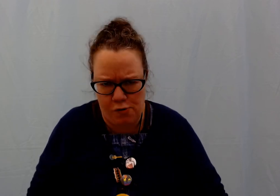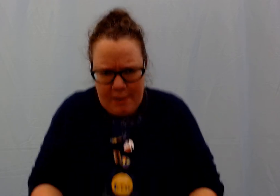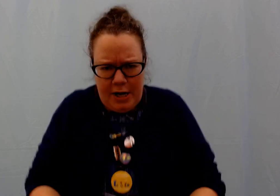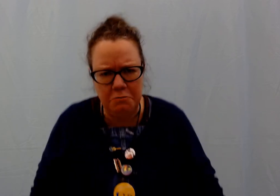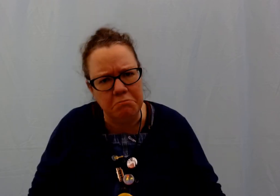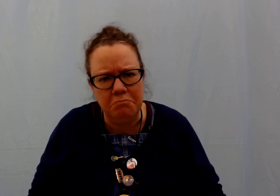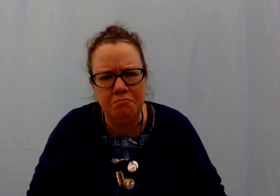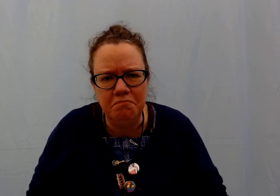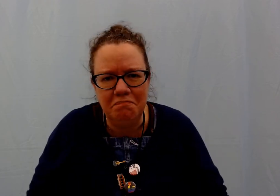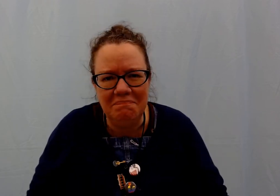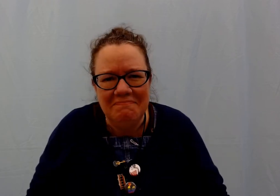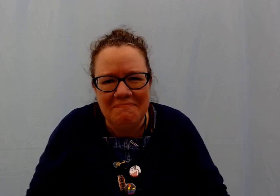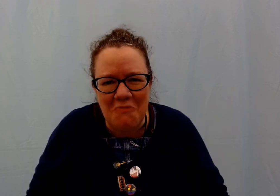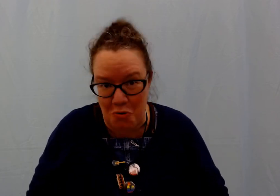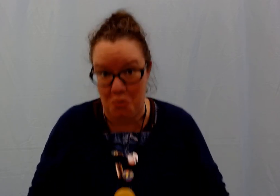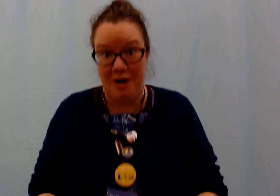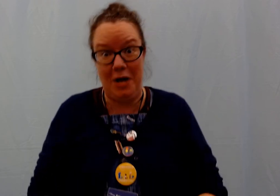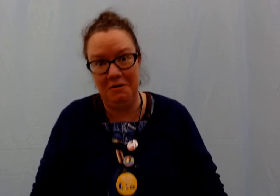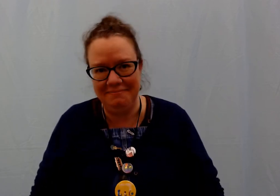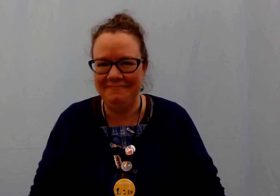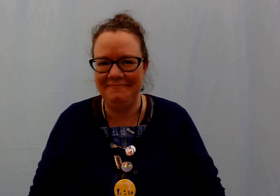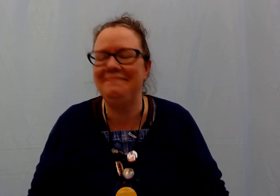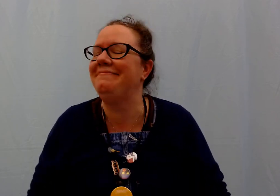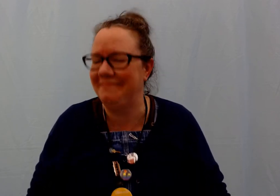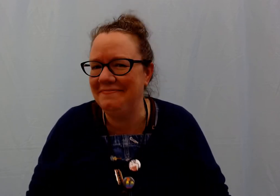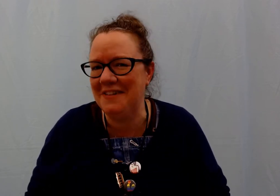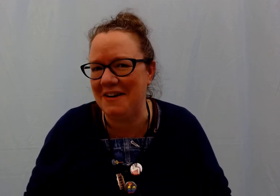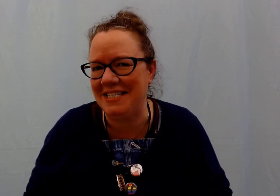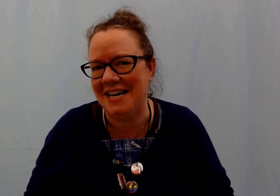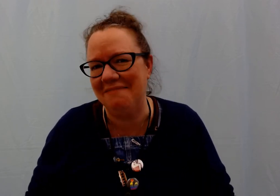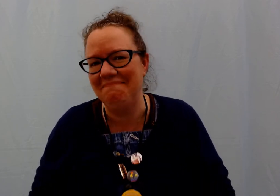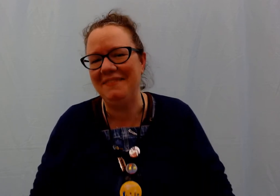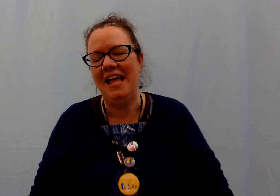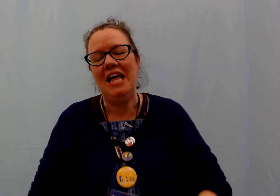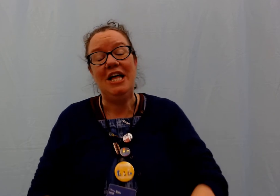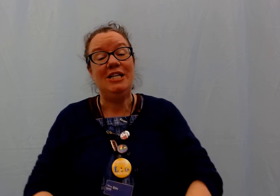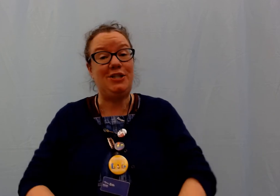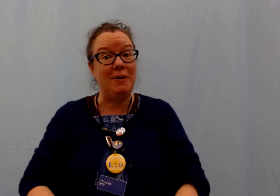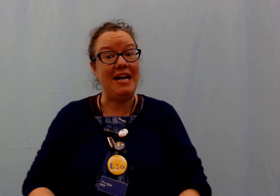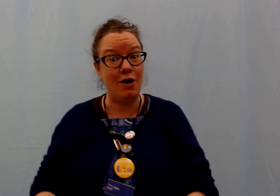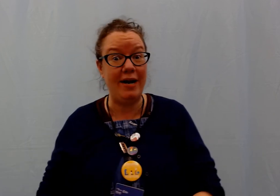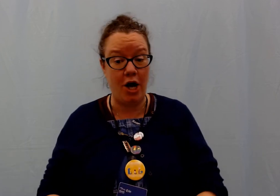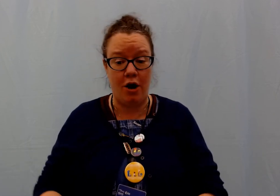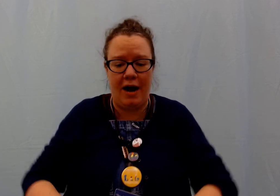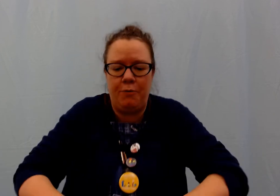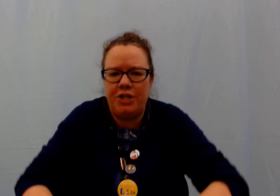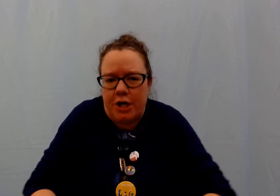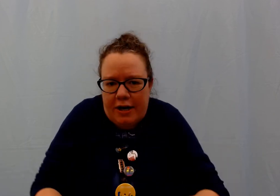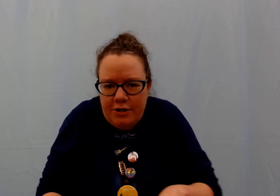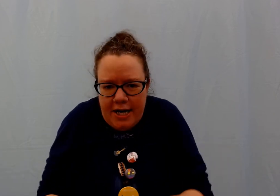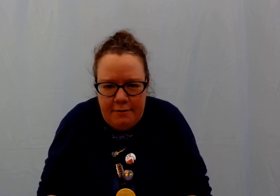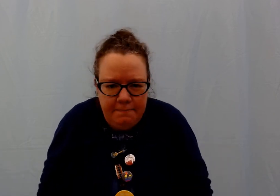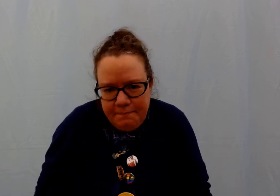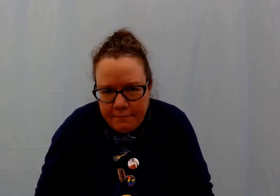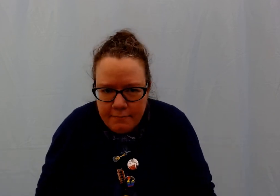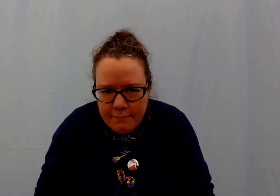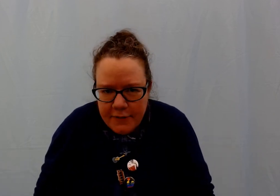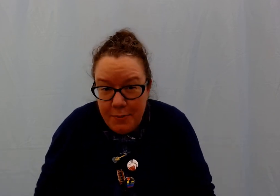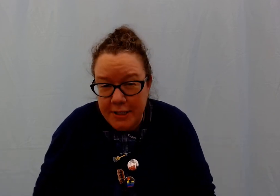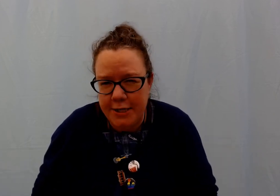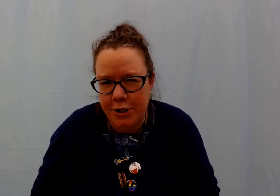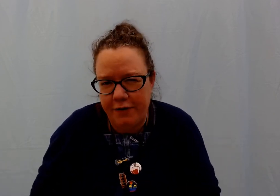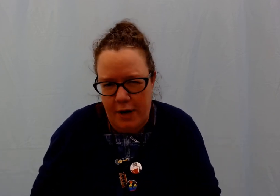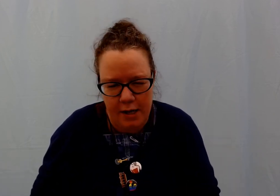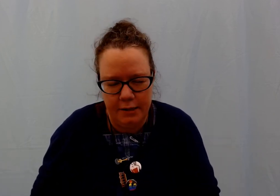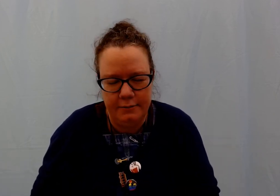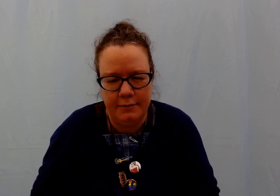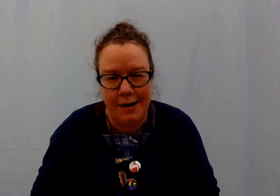Ribbit ribbit. Great job! So here we go. I want you to crouch down, pretend you're a frog and